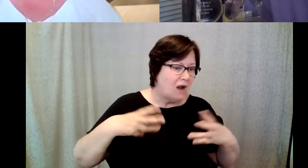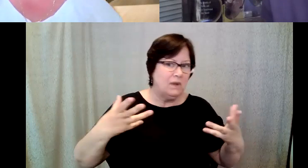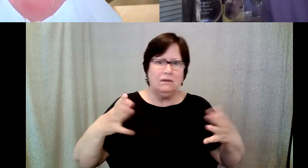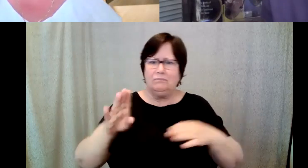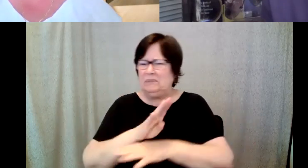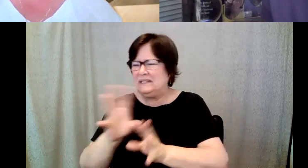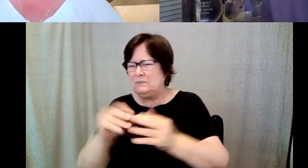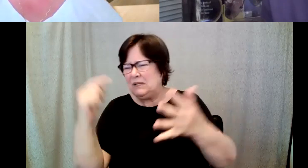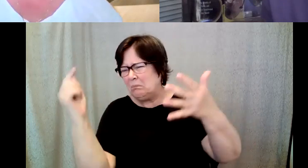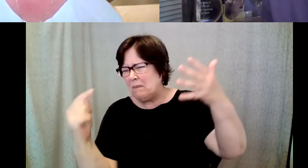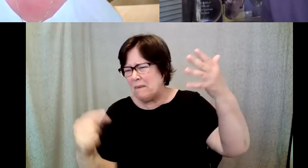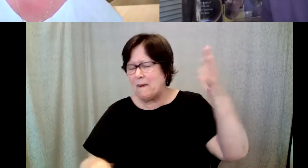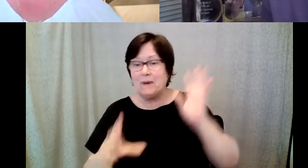conferences book signings.